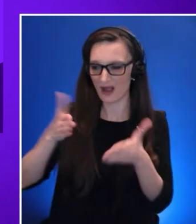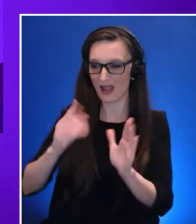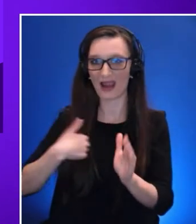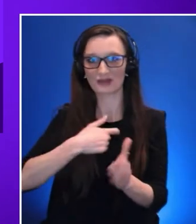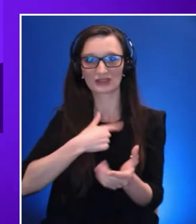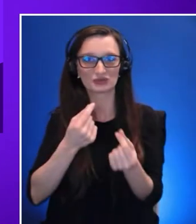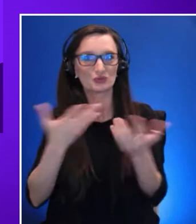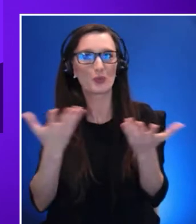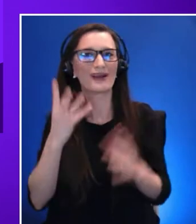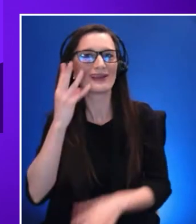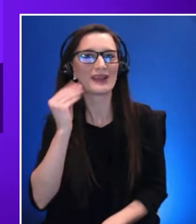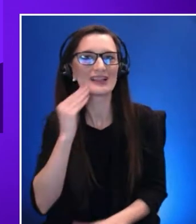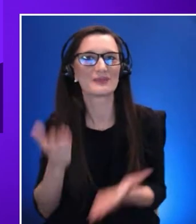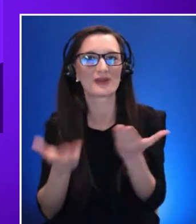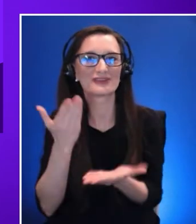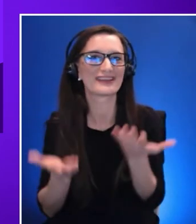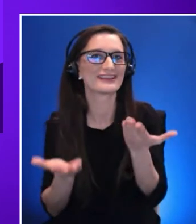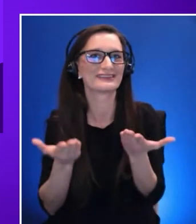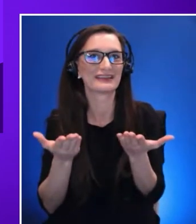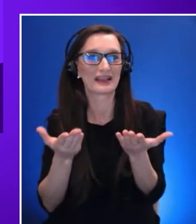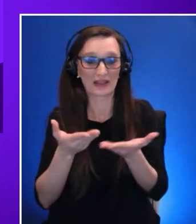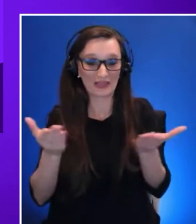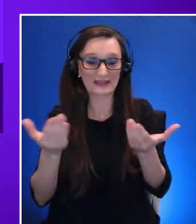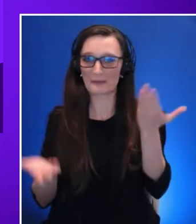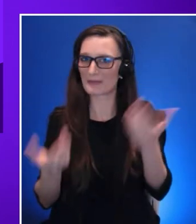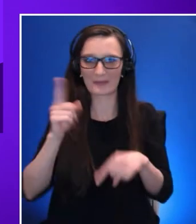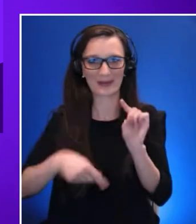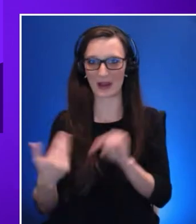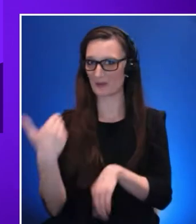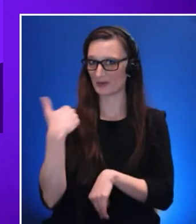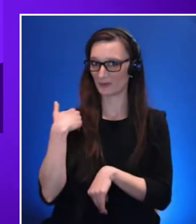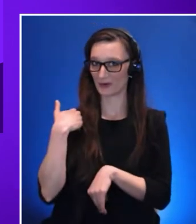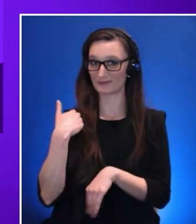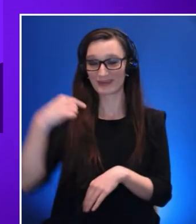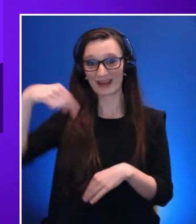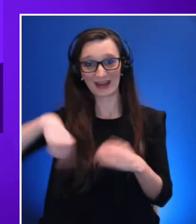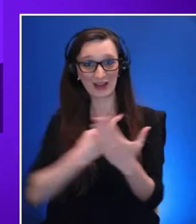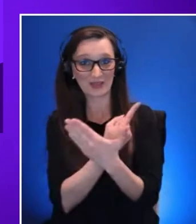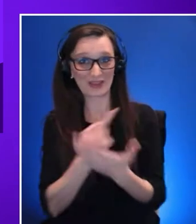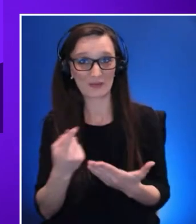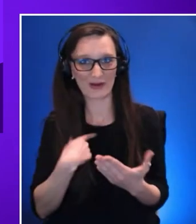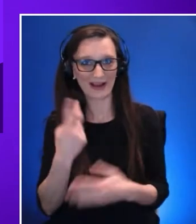this week I visited my grandmother the matriarch of our family who is approaching the